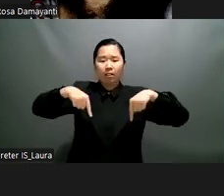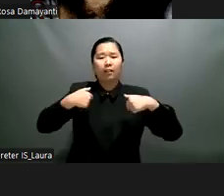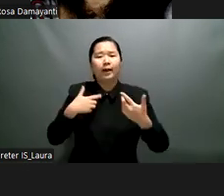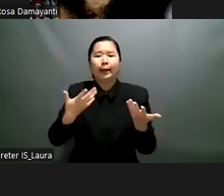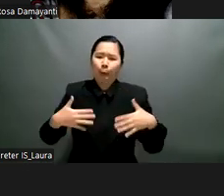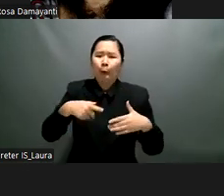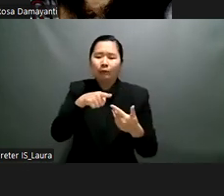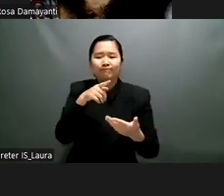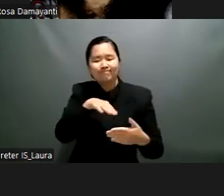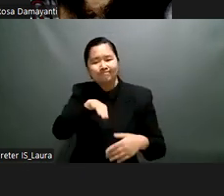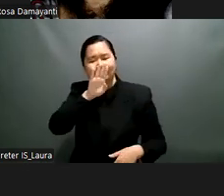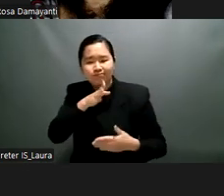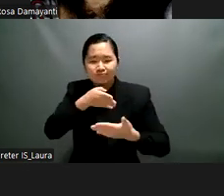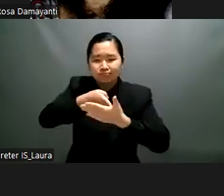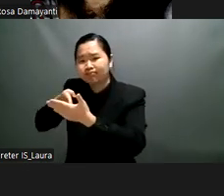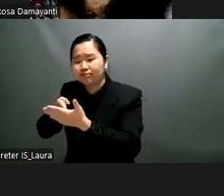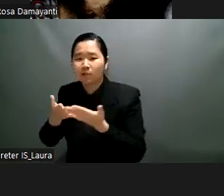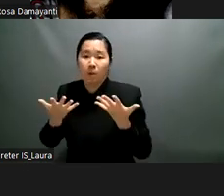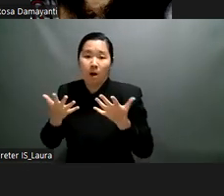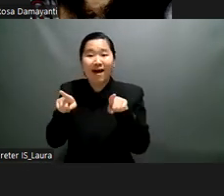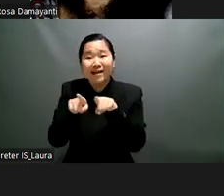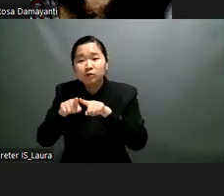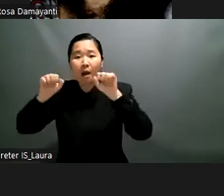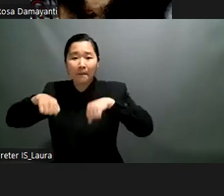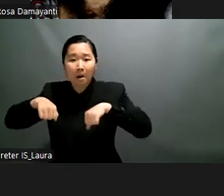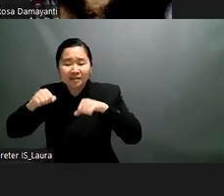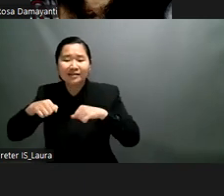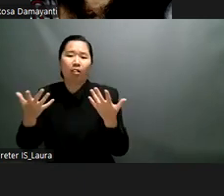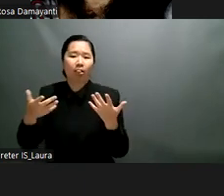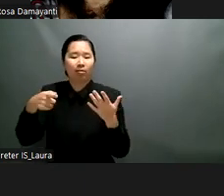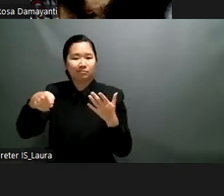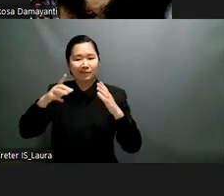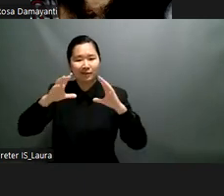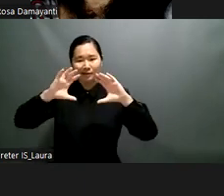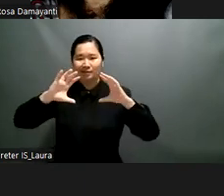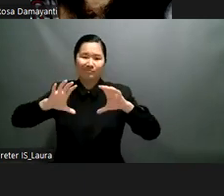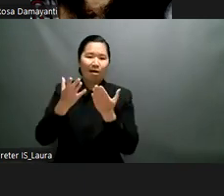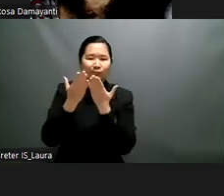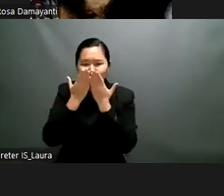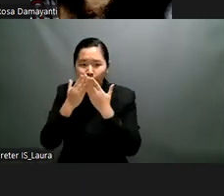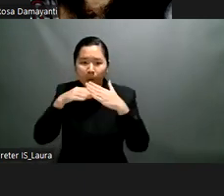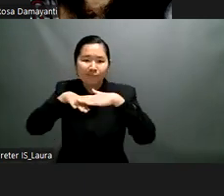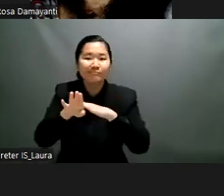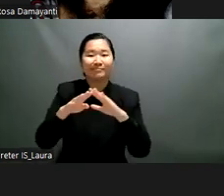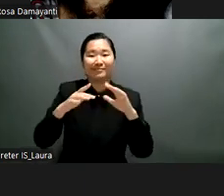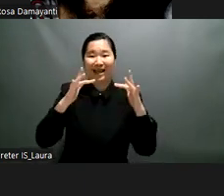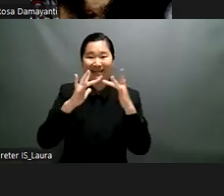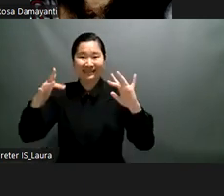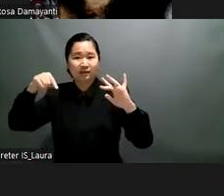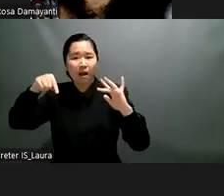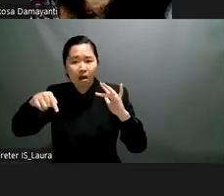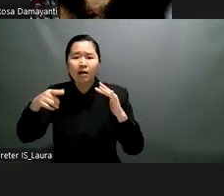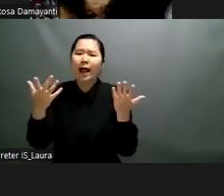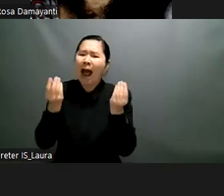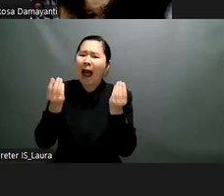trend and it many countries moved to fully digital education within a very short period of time this